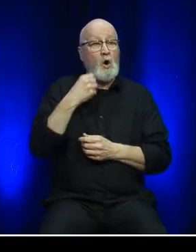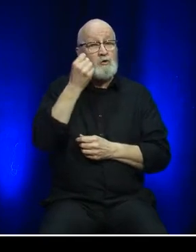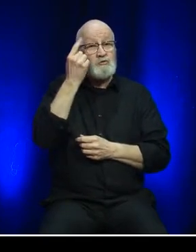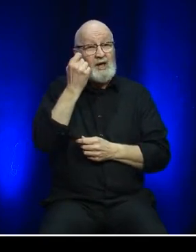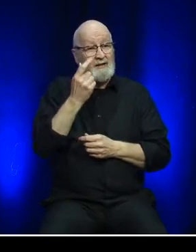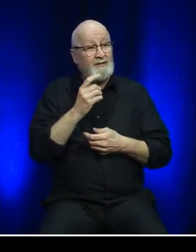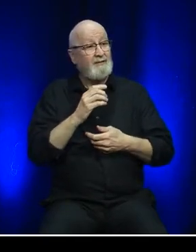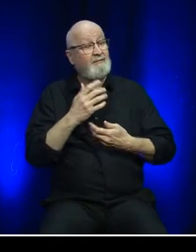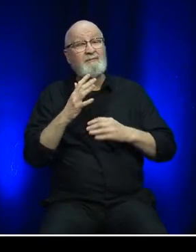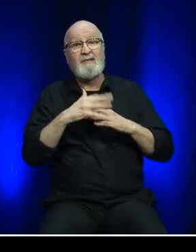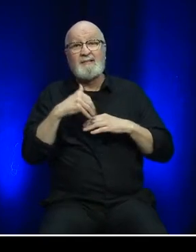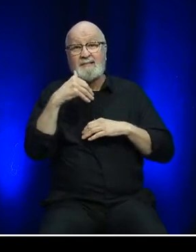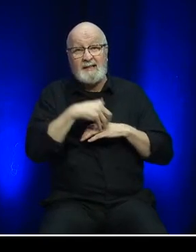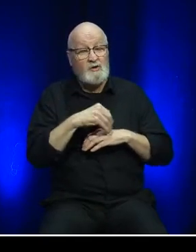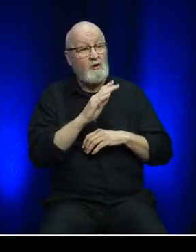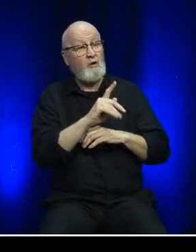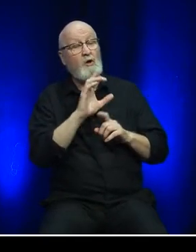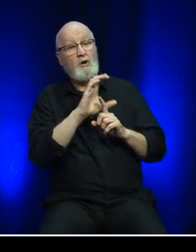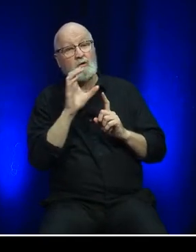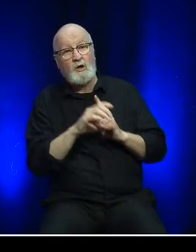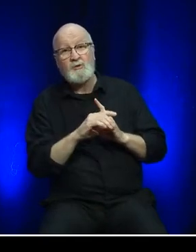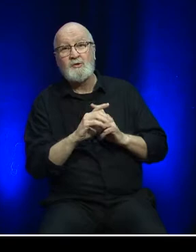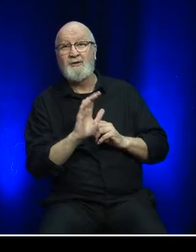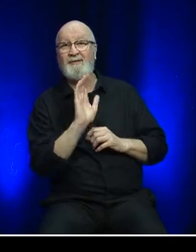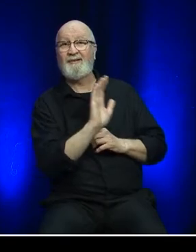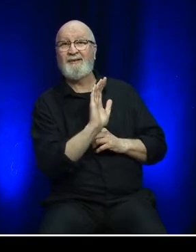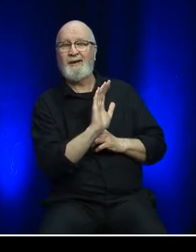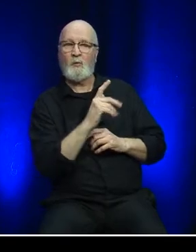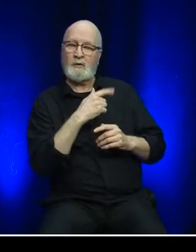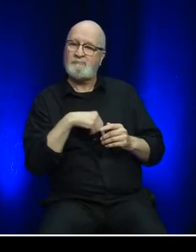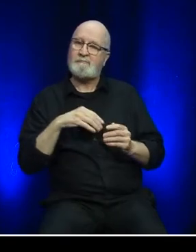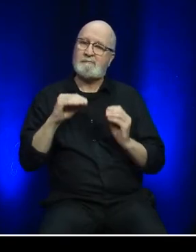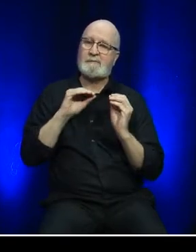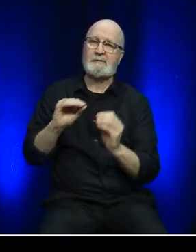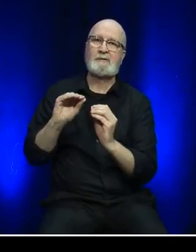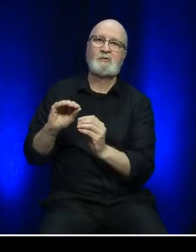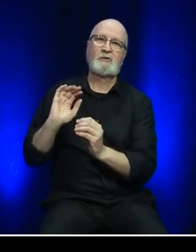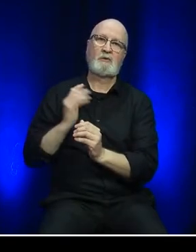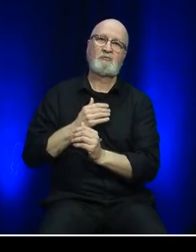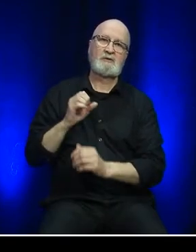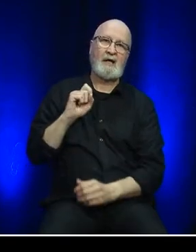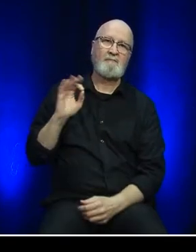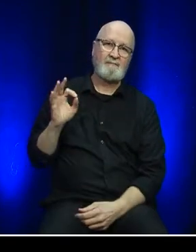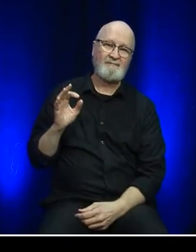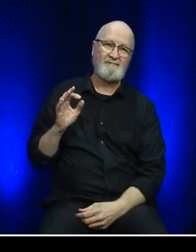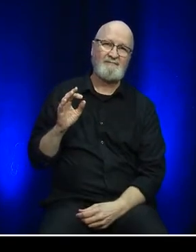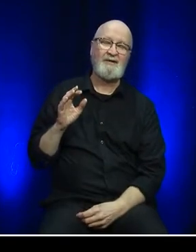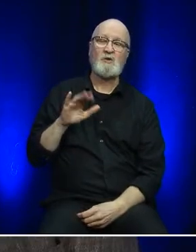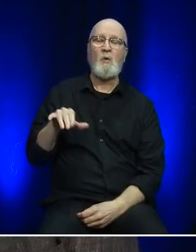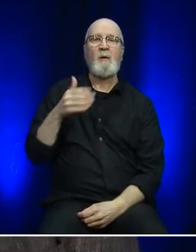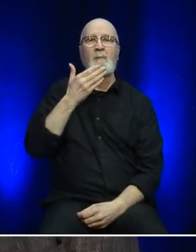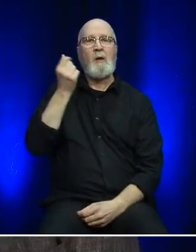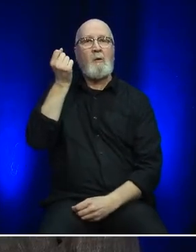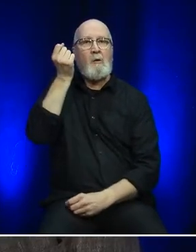beliefs, and cultures of Indigenous Peoples, and better reflecting these contributions within Marine Atlantic.